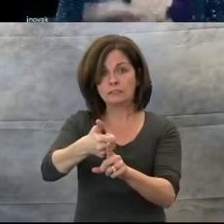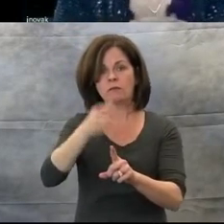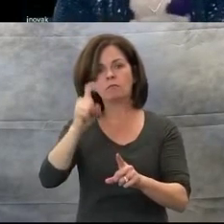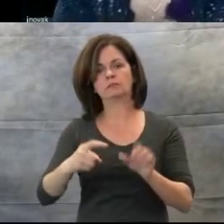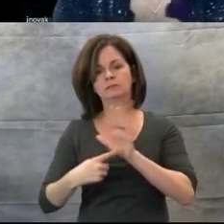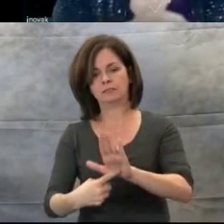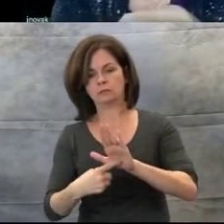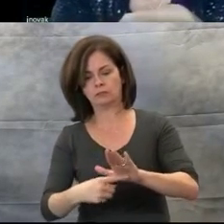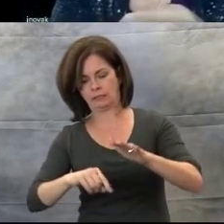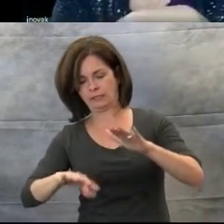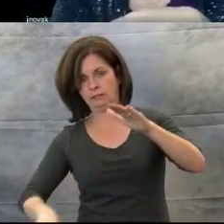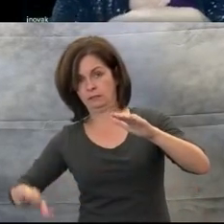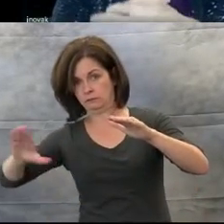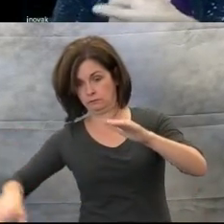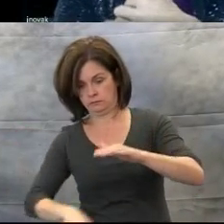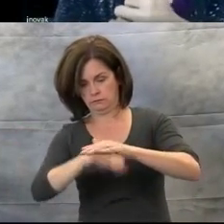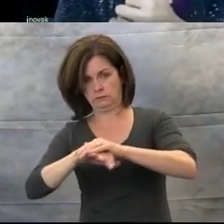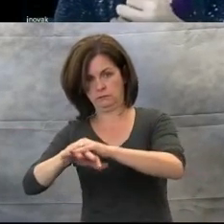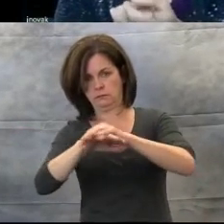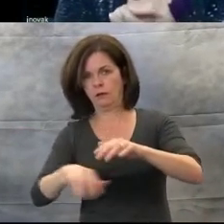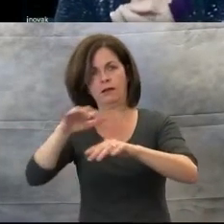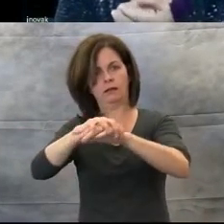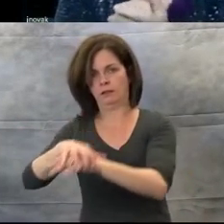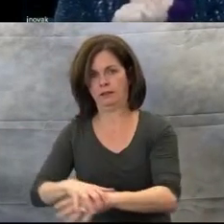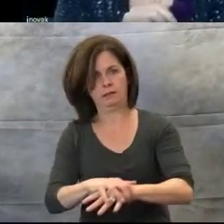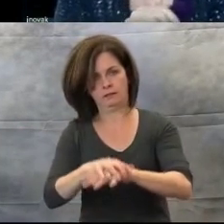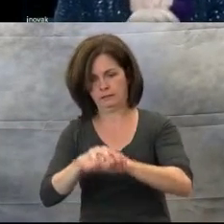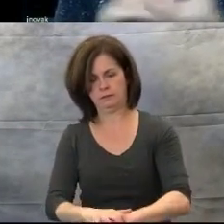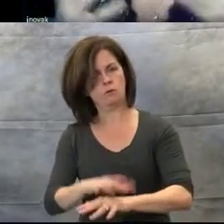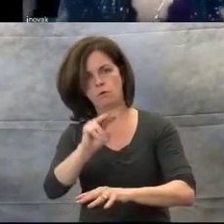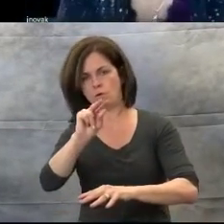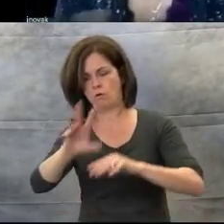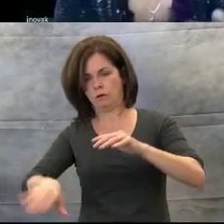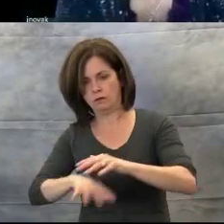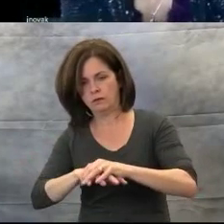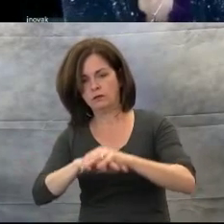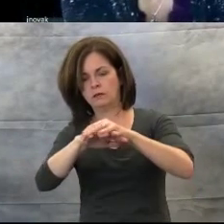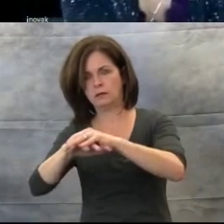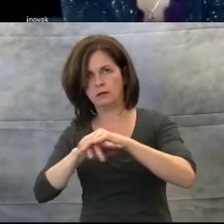to see the teacher's hand and understand the movement, and of course, that is called